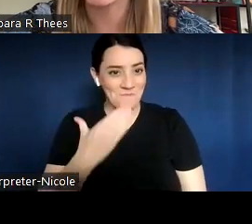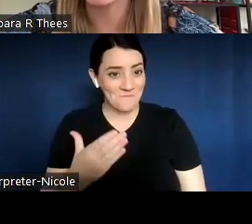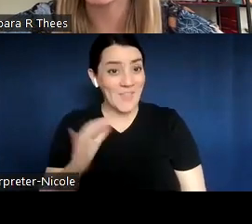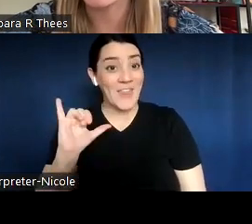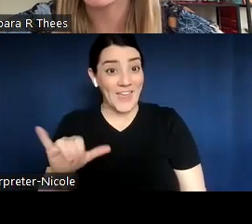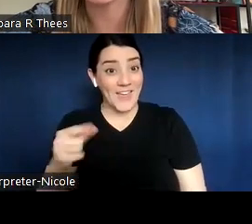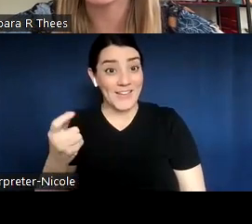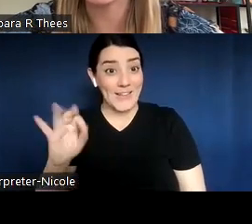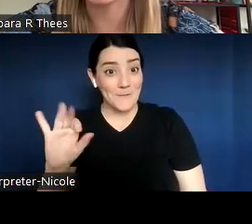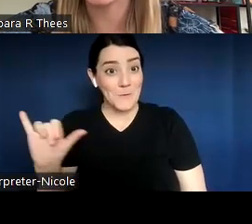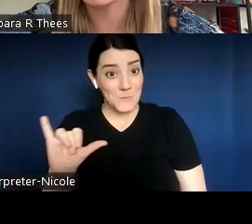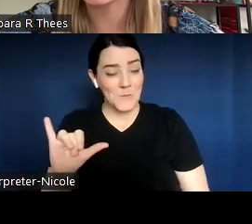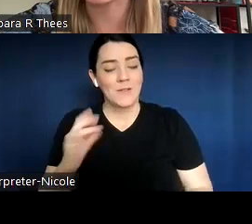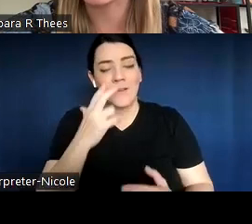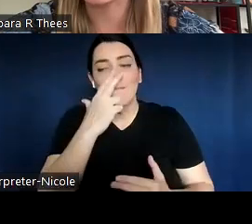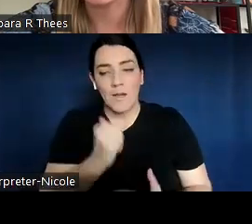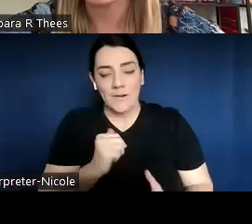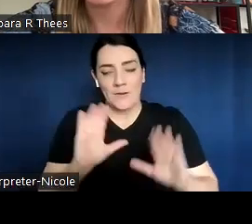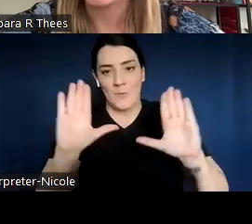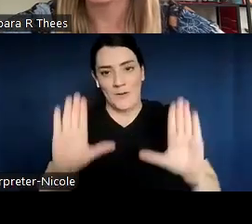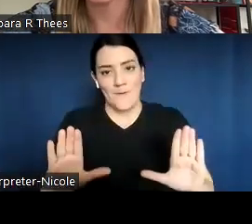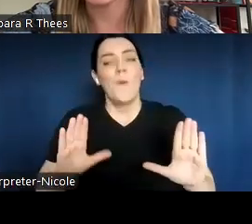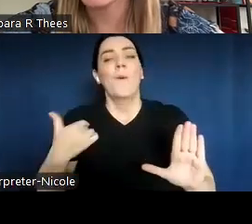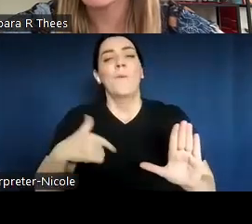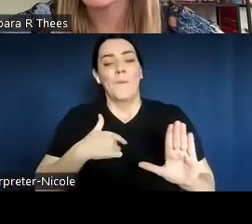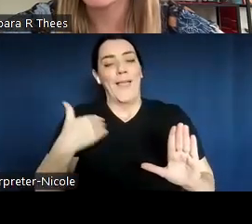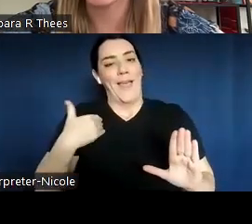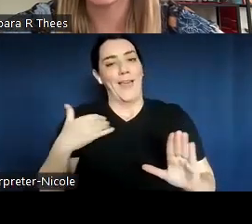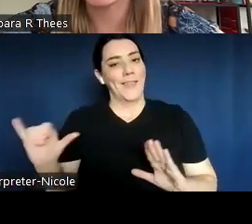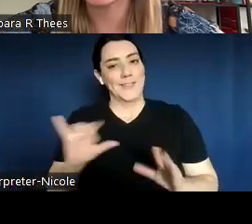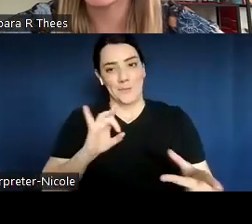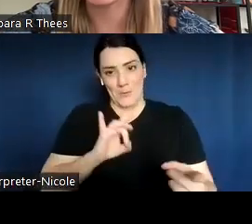We heard that a lot from our first cohort as well of having someone who is experiencing